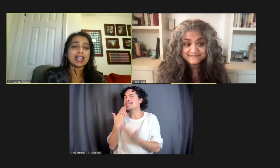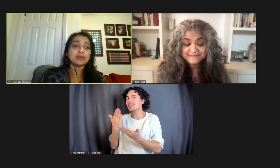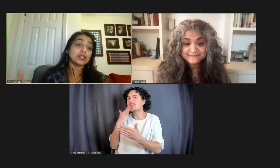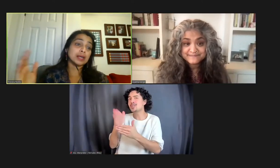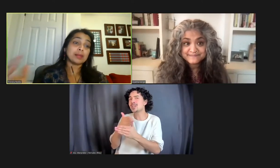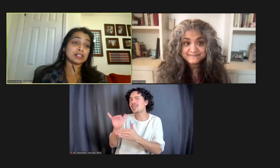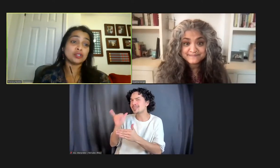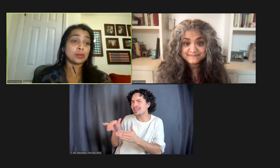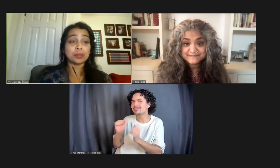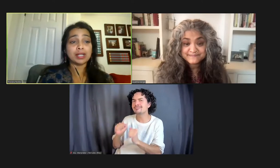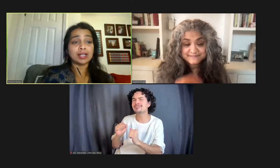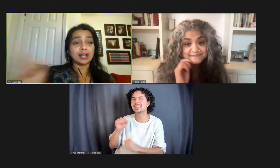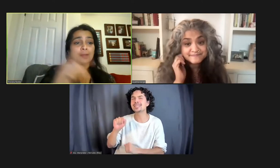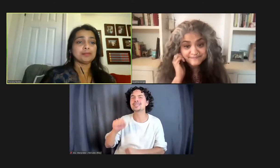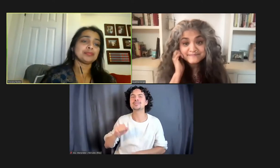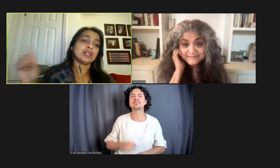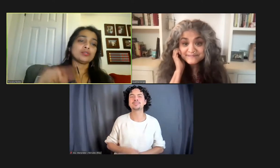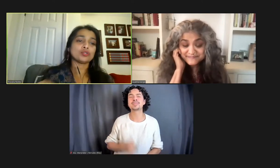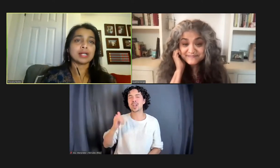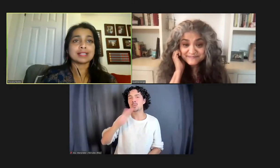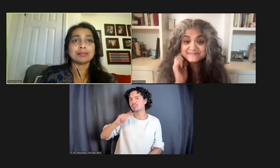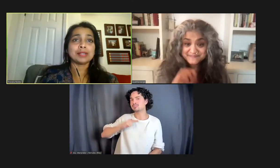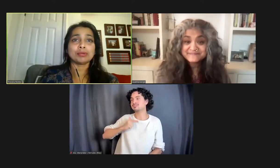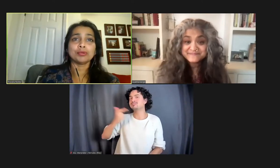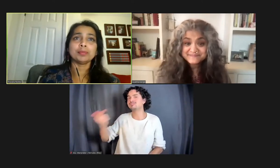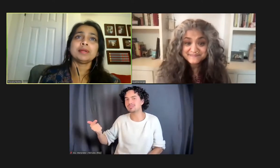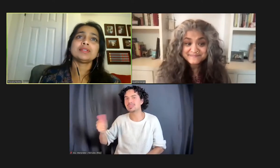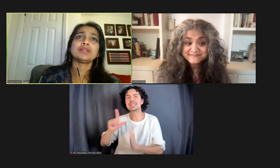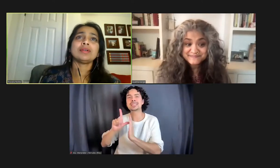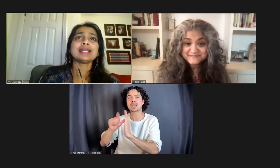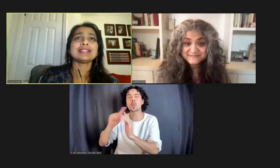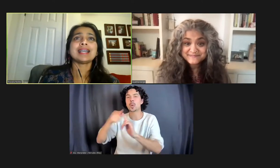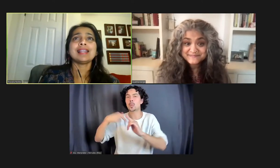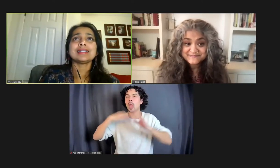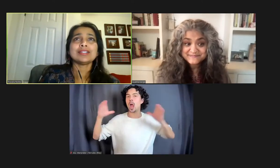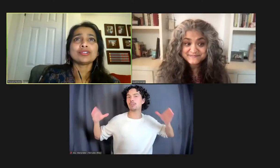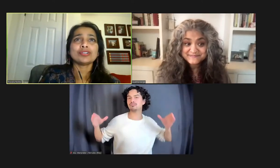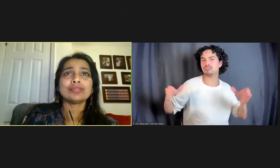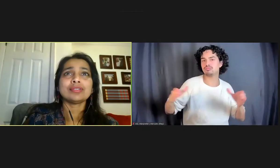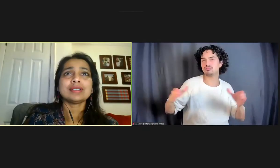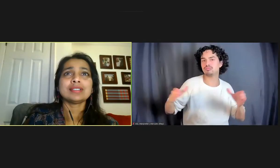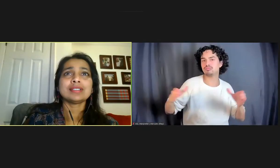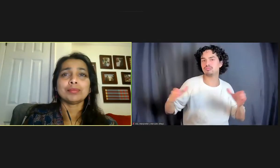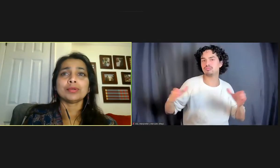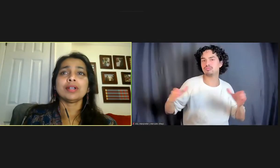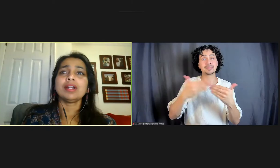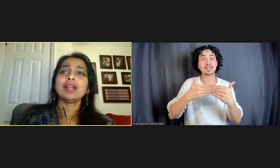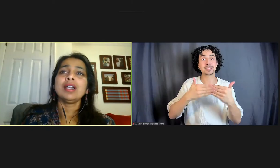And we'll get back to you when we join as a big group. So, next, I'd like to introduce Deanna Van Buren.